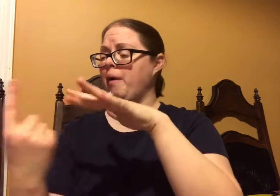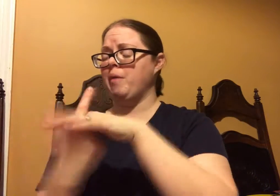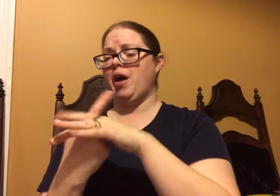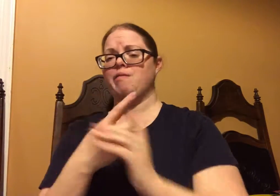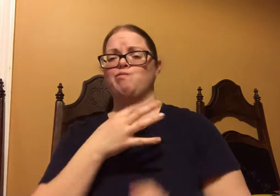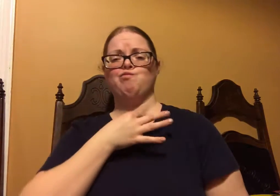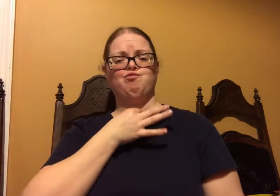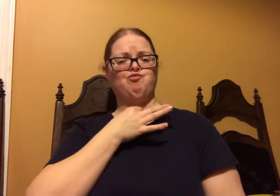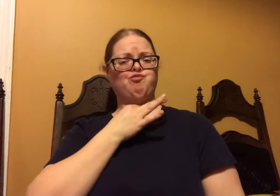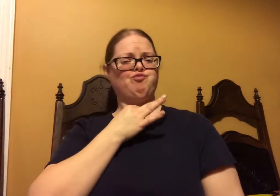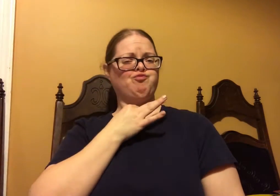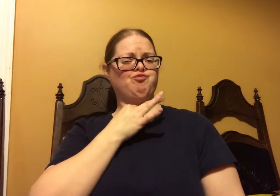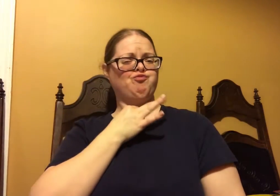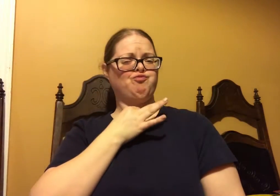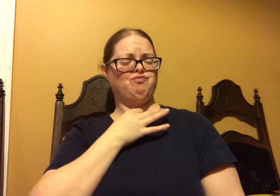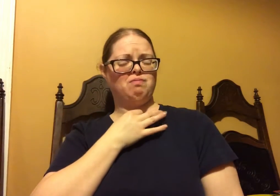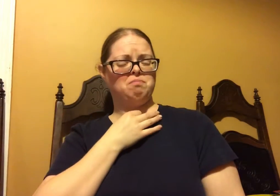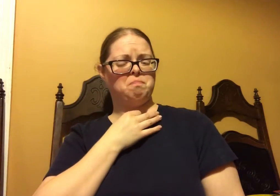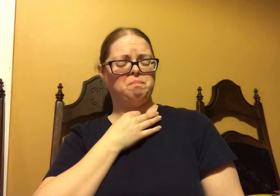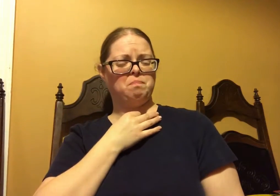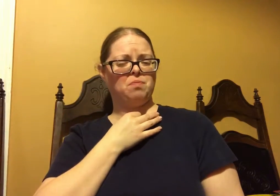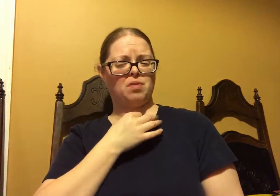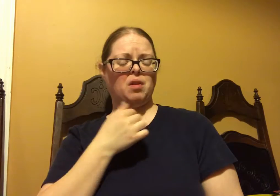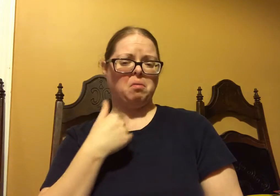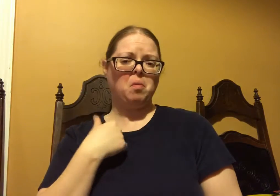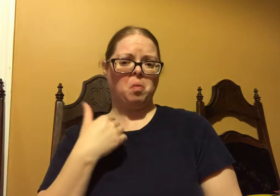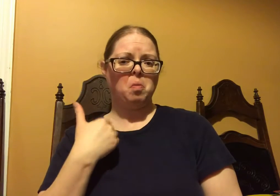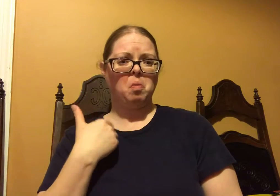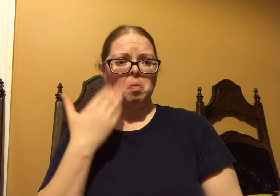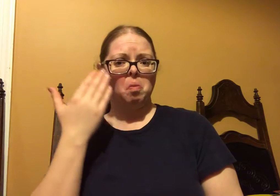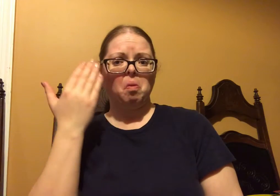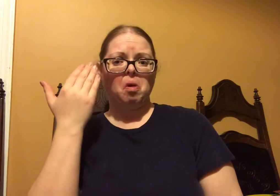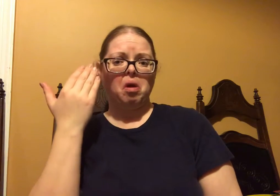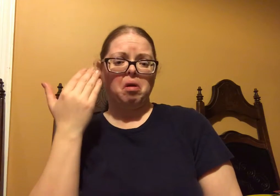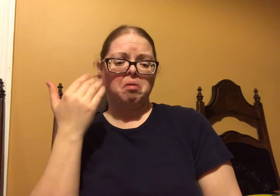All of these friends started using these words and acronyms.